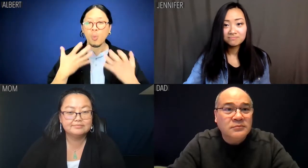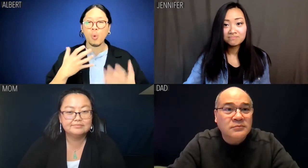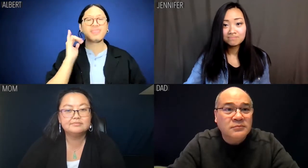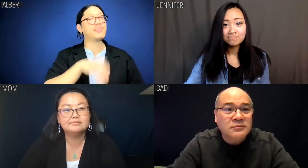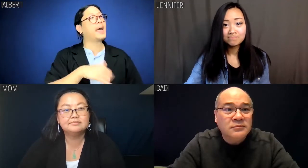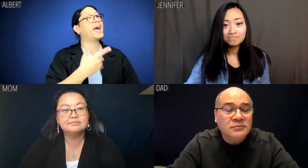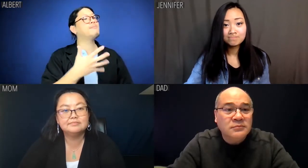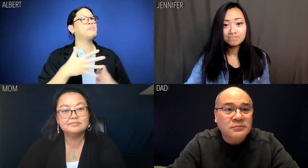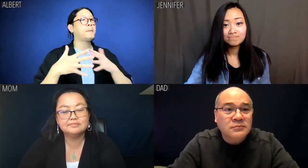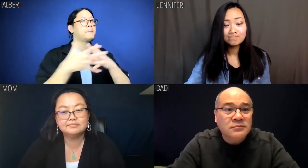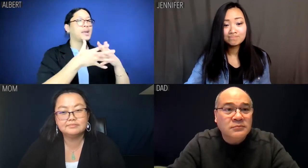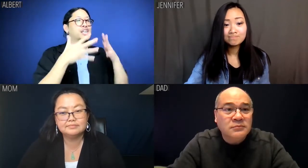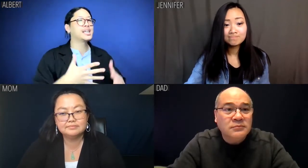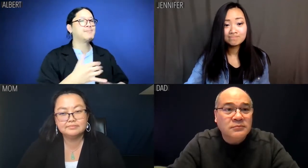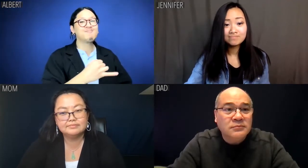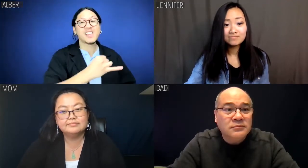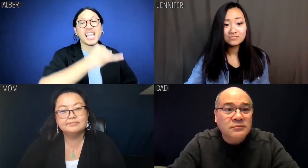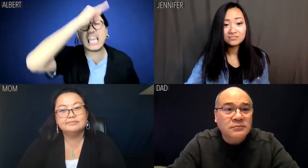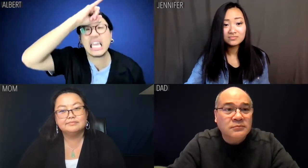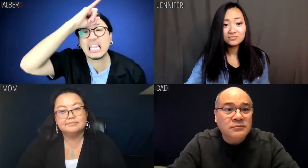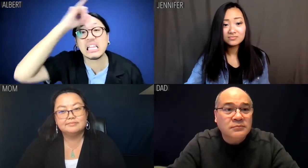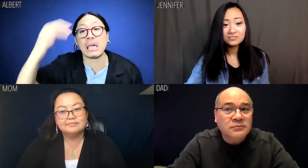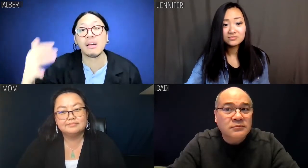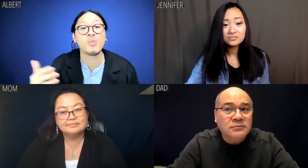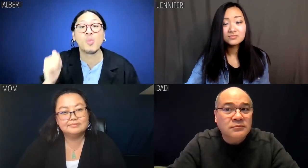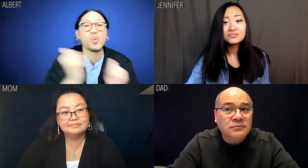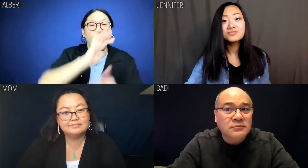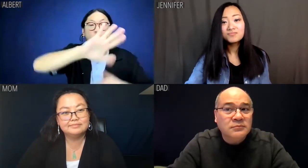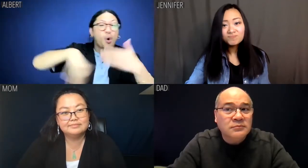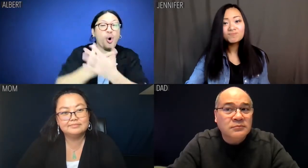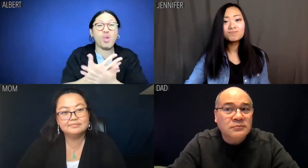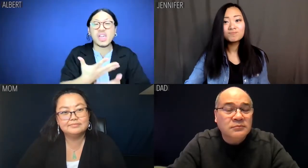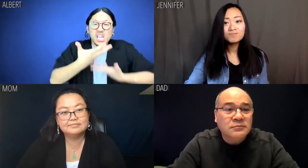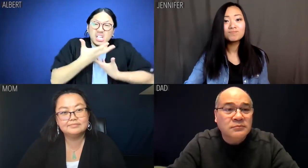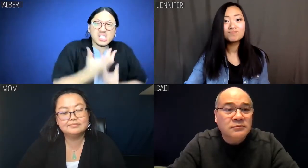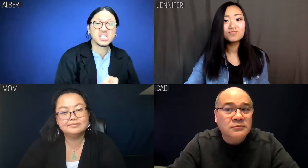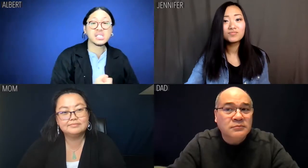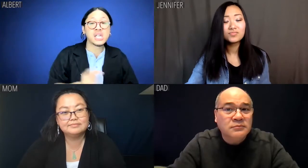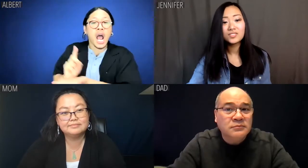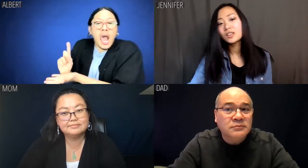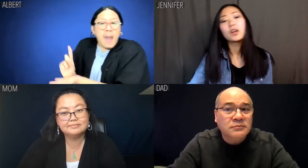I want to be an American idiot with all the irrational self-confidence